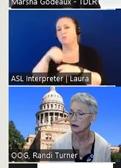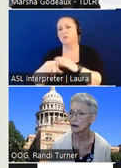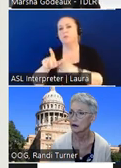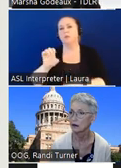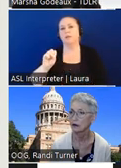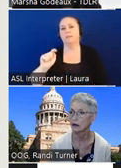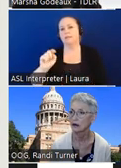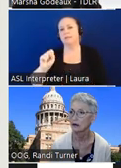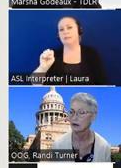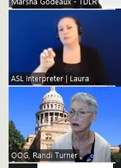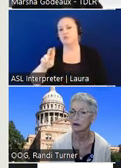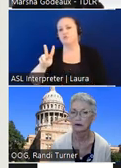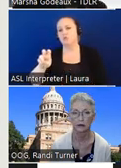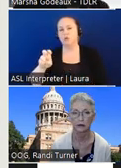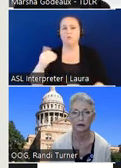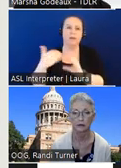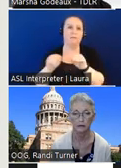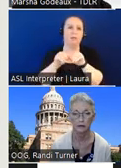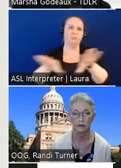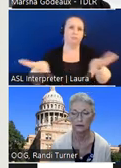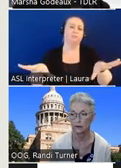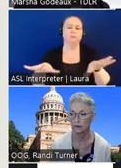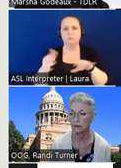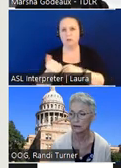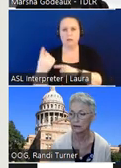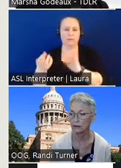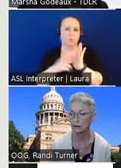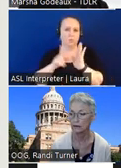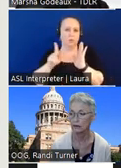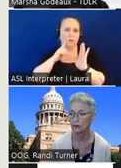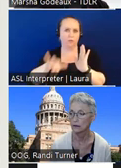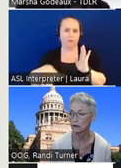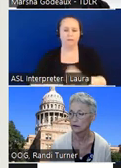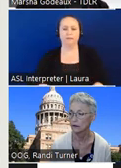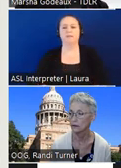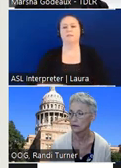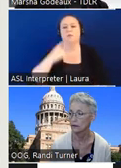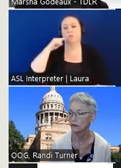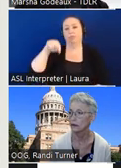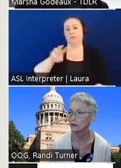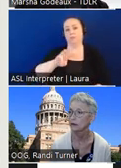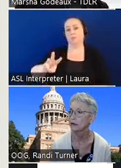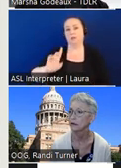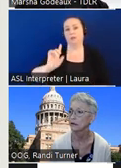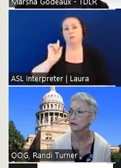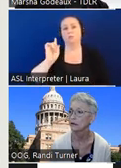our email blast for anyone who signed up so you for this website you'll go to license types